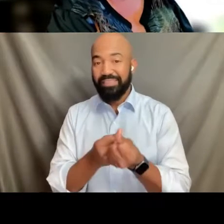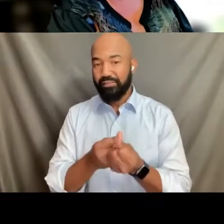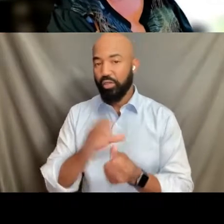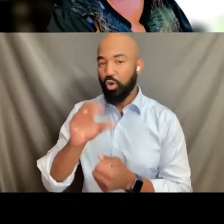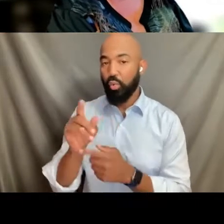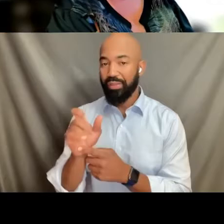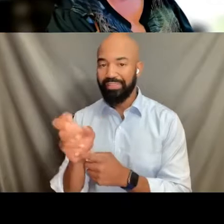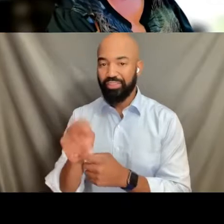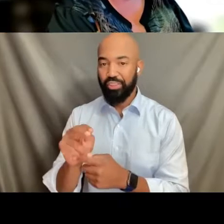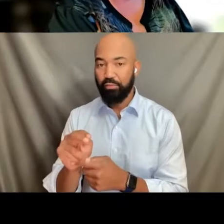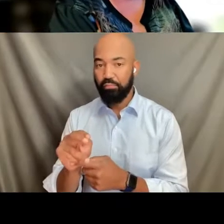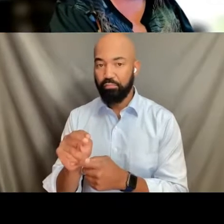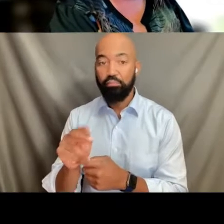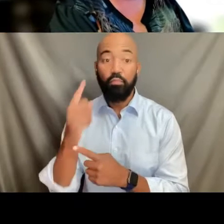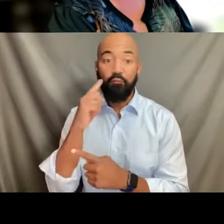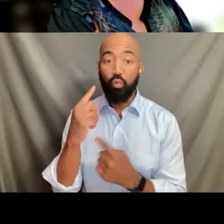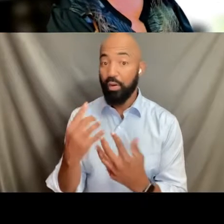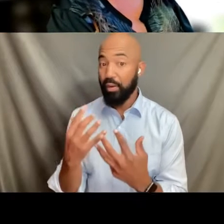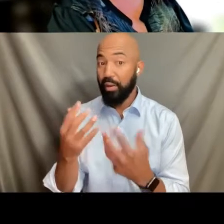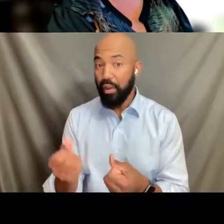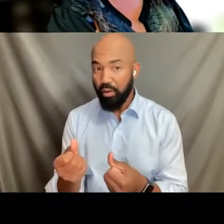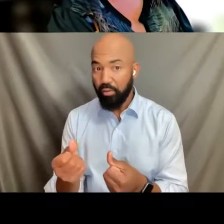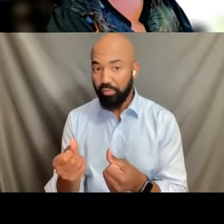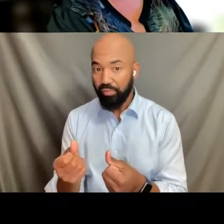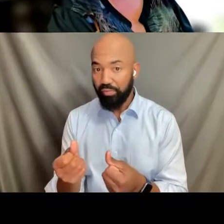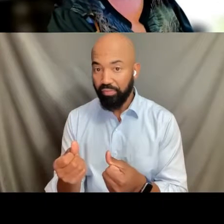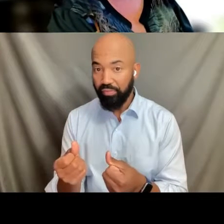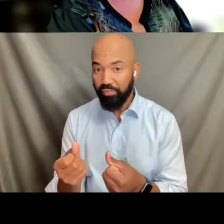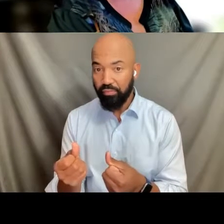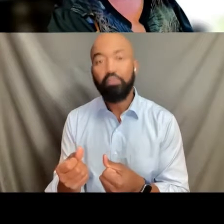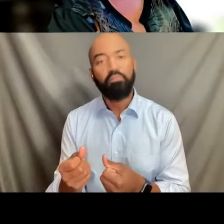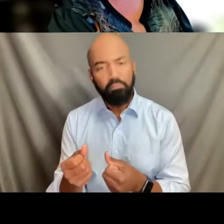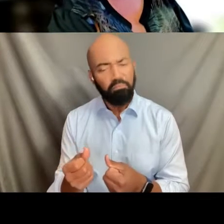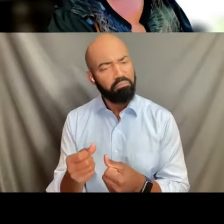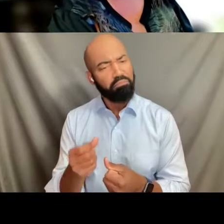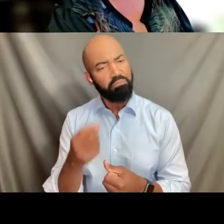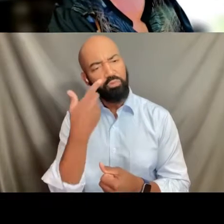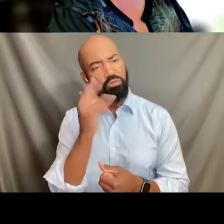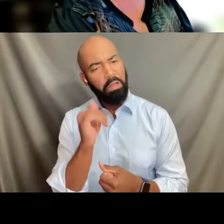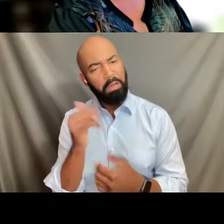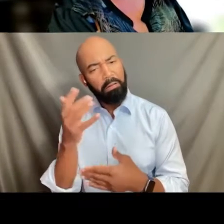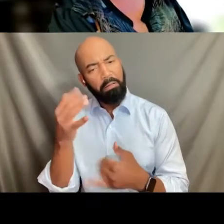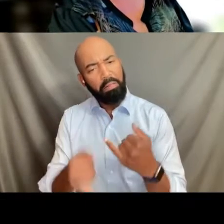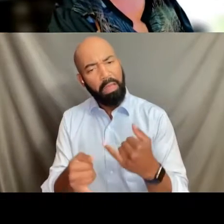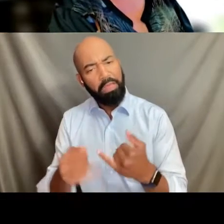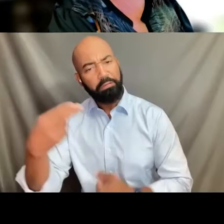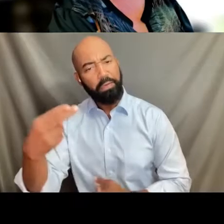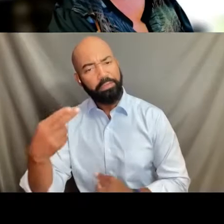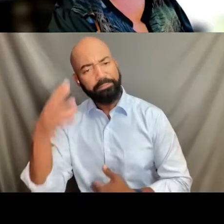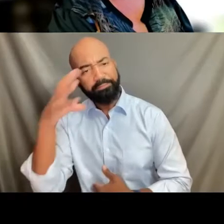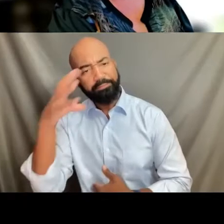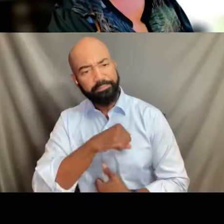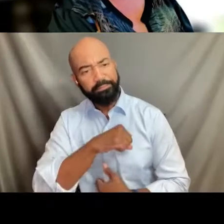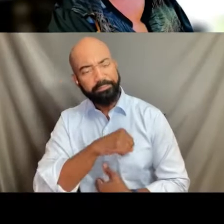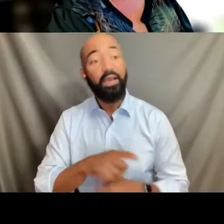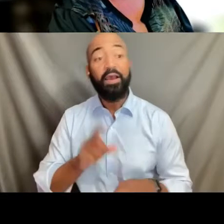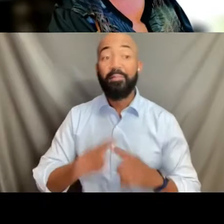It's missing the last end of it, so it gets us that WiTeach. So WiTeach is a trans service provider